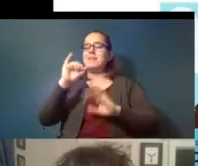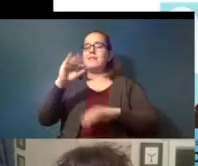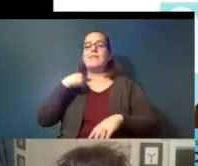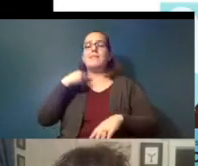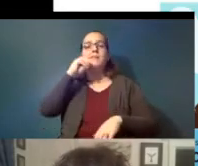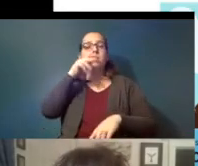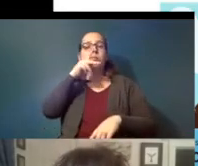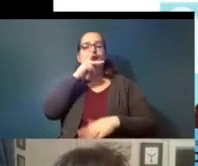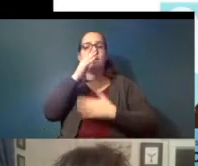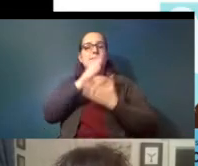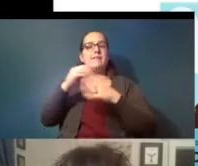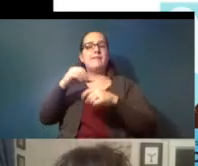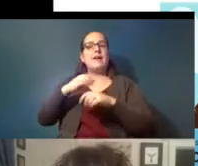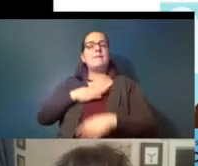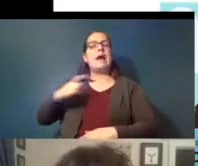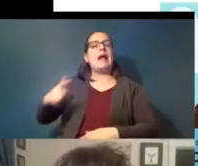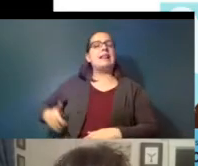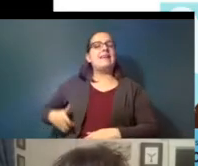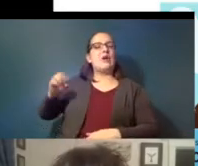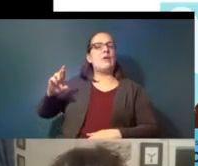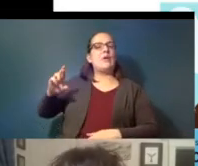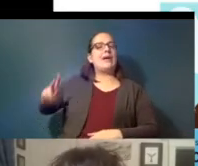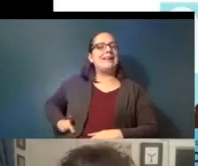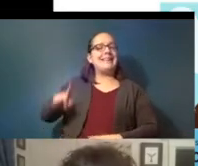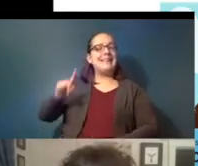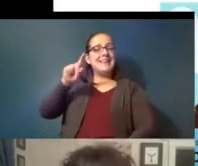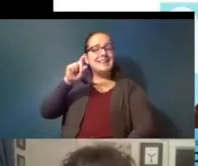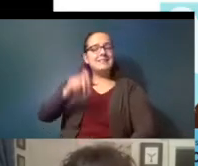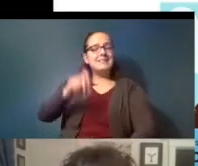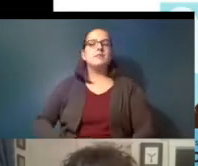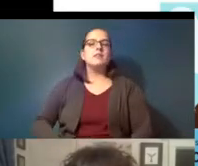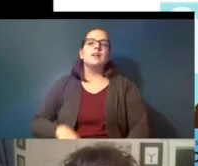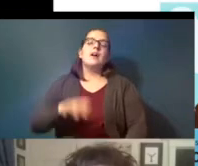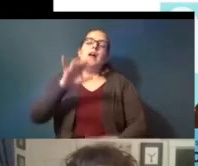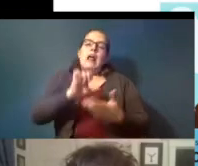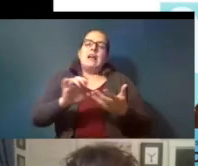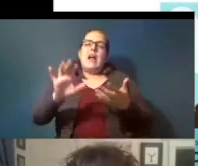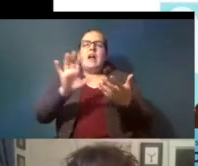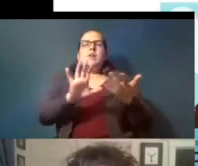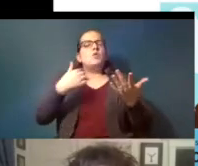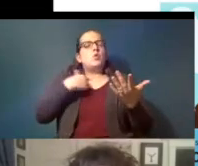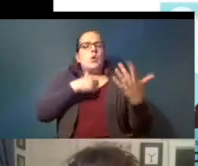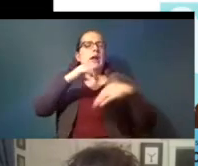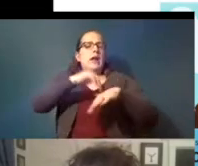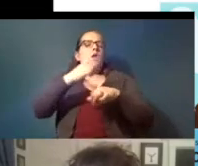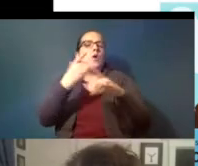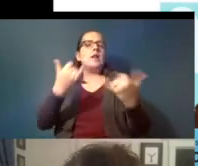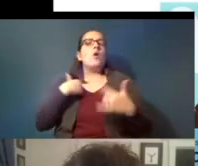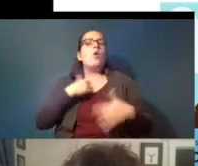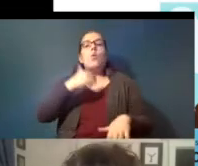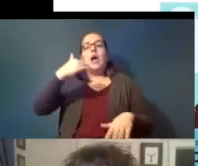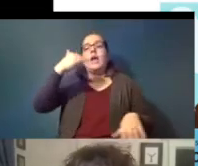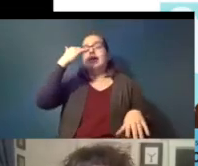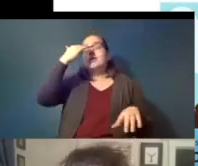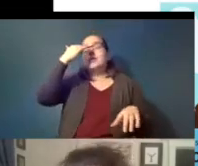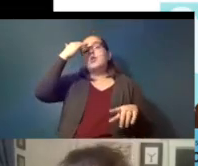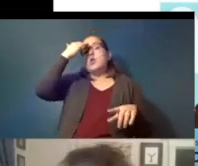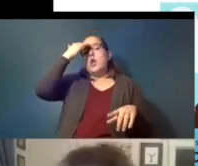in my liver or kidneys that's about where we are right now and that we know it's probably in our